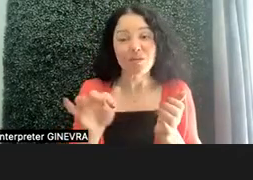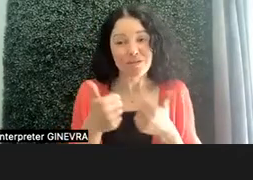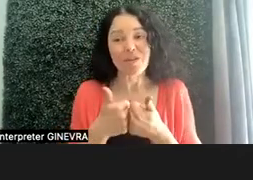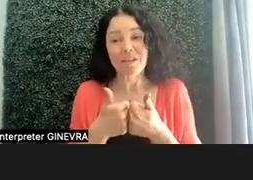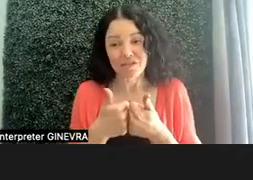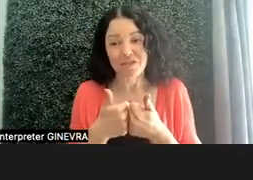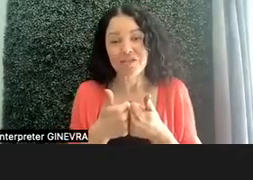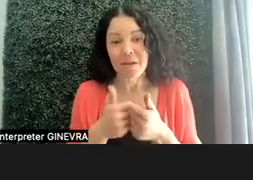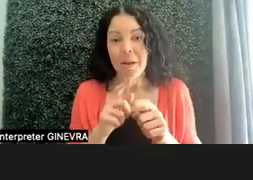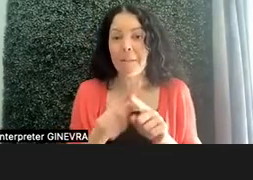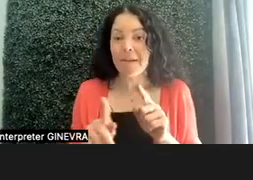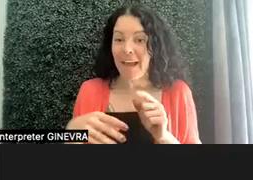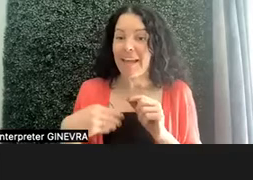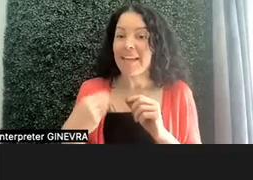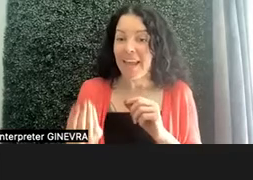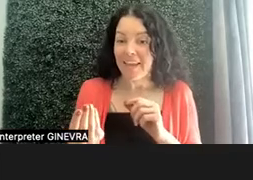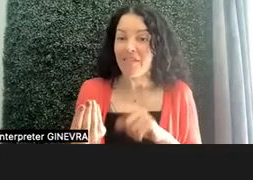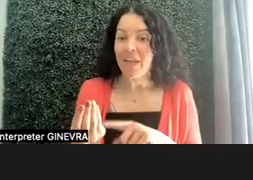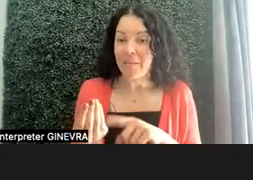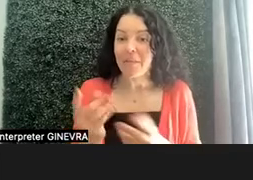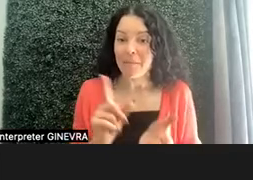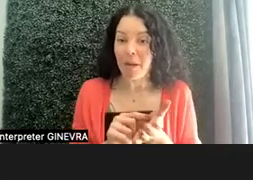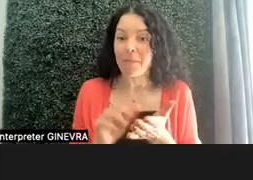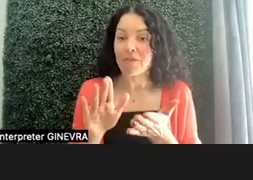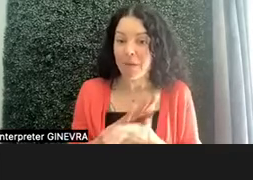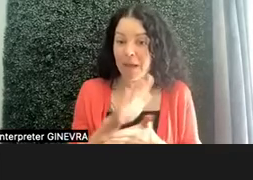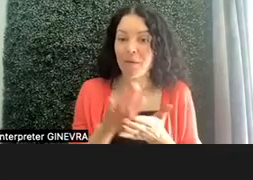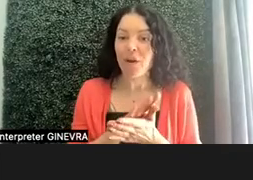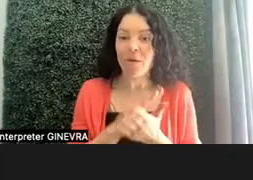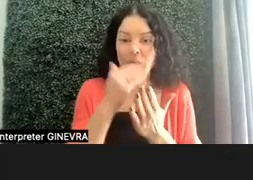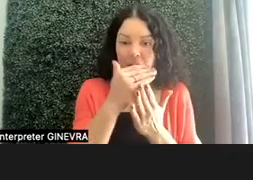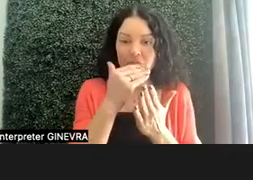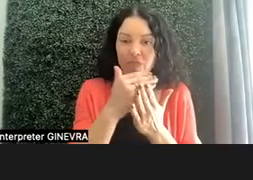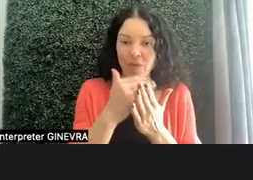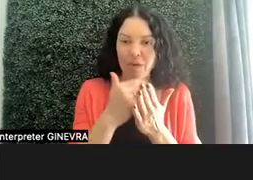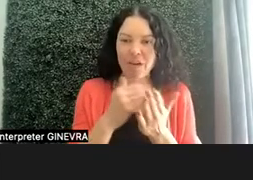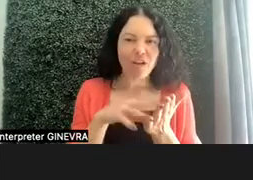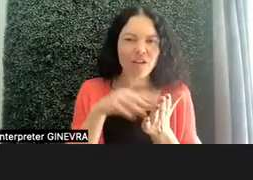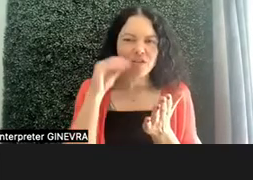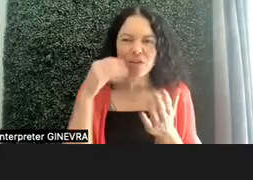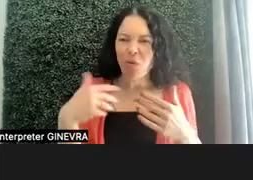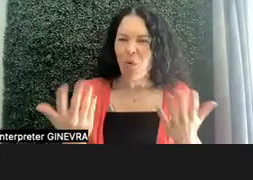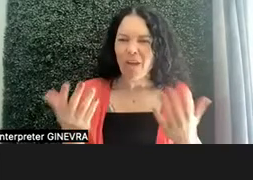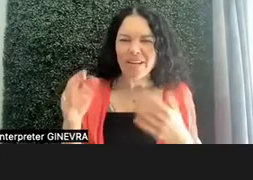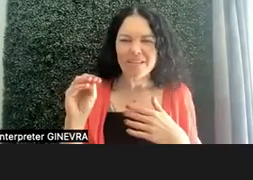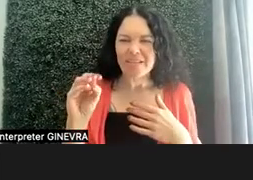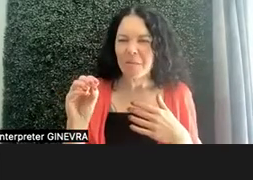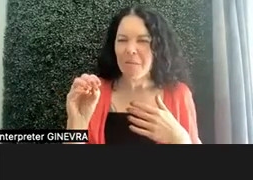But I actually gave them the published paper, and we went through it to find out, what it was all this Mozart effect all about?